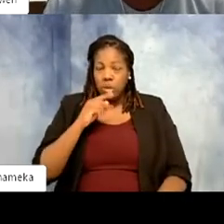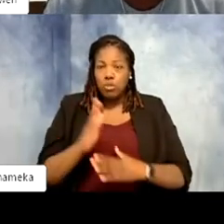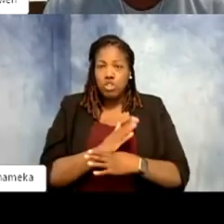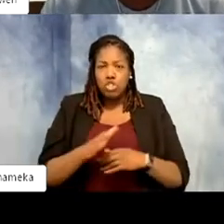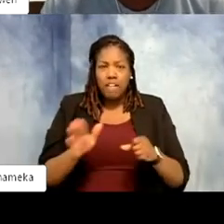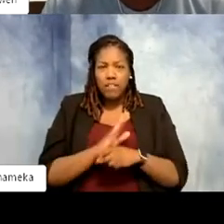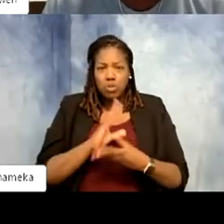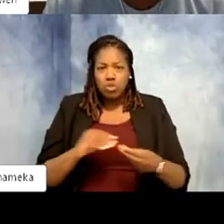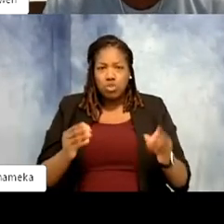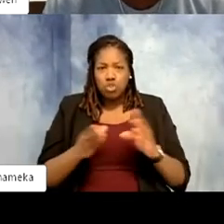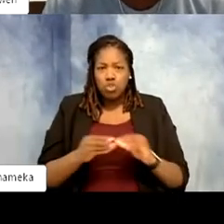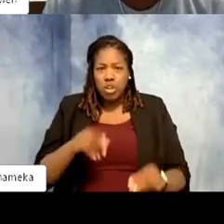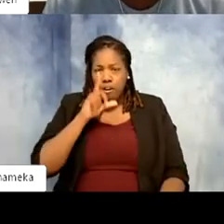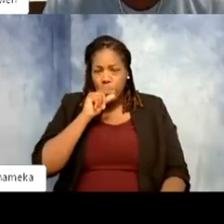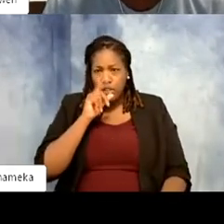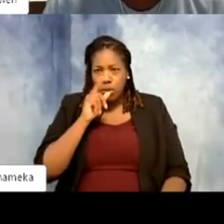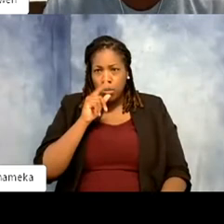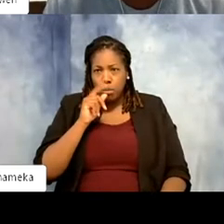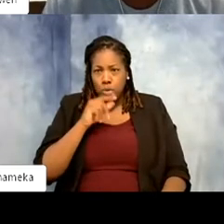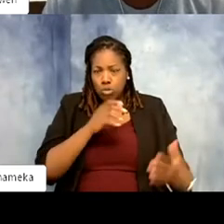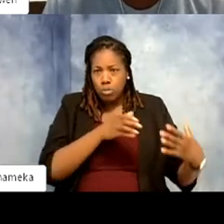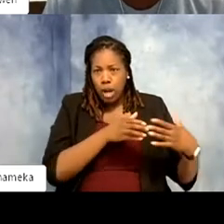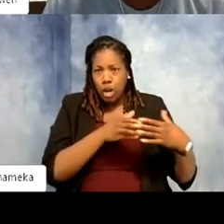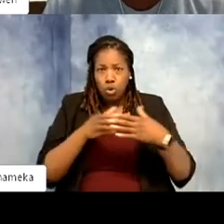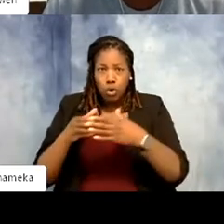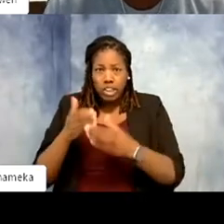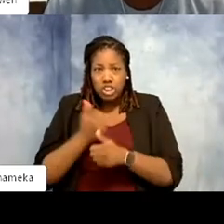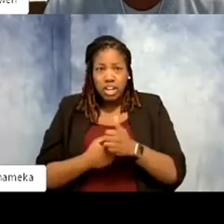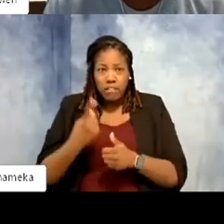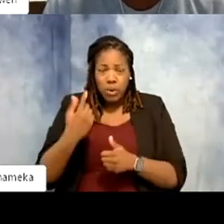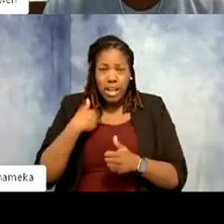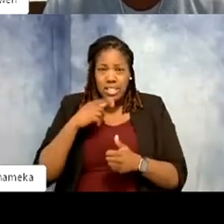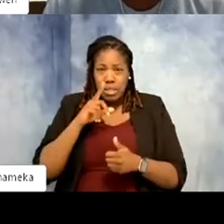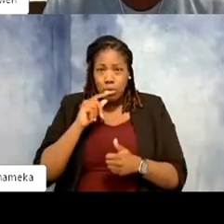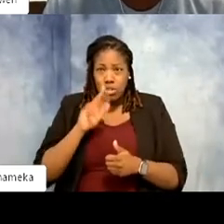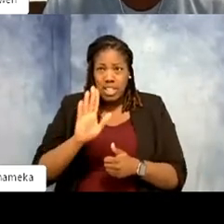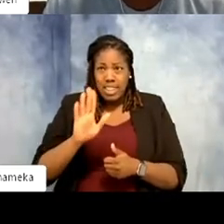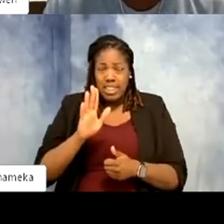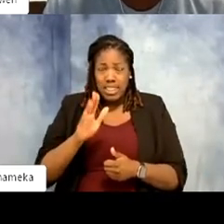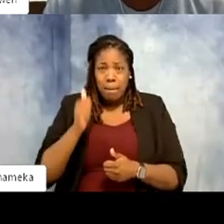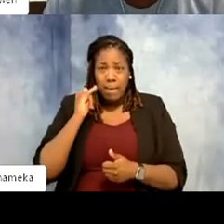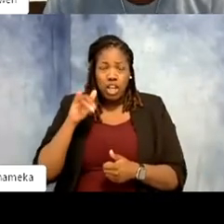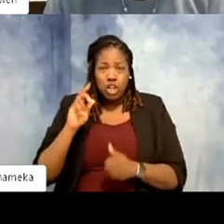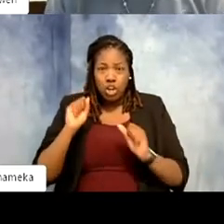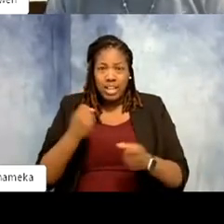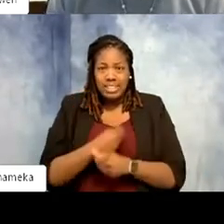migration so that everyone who has these migrating birds in their backyard can help save them.